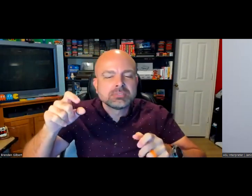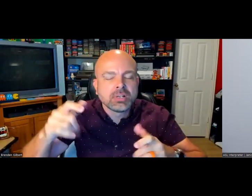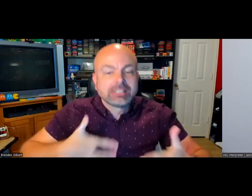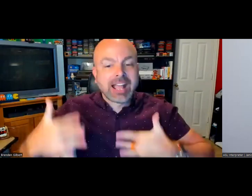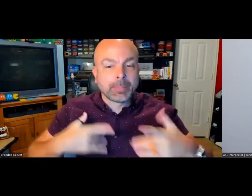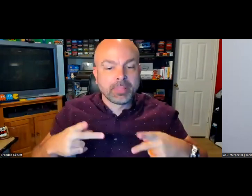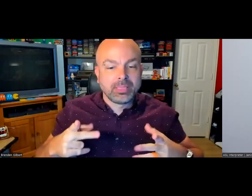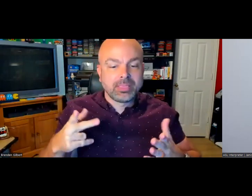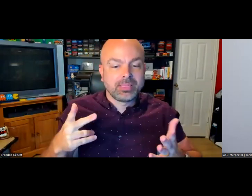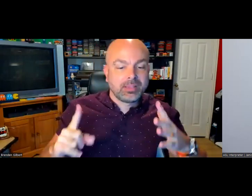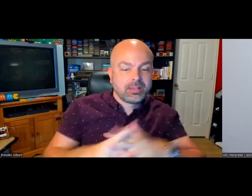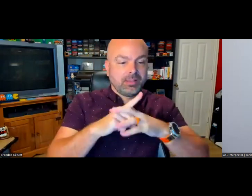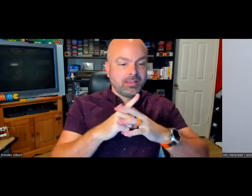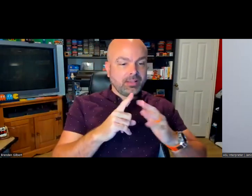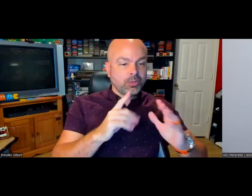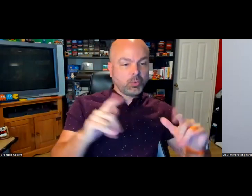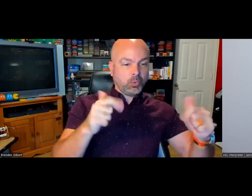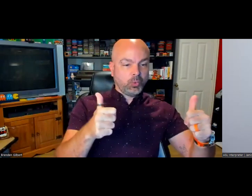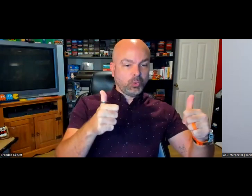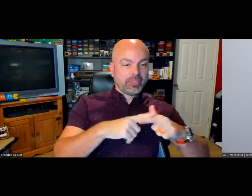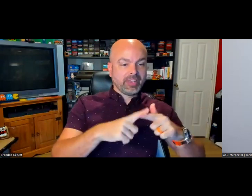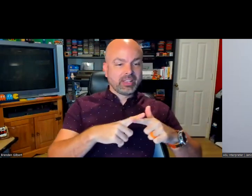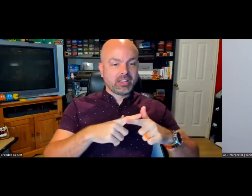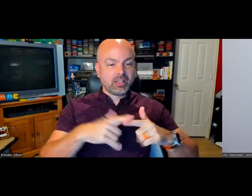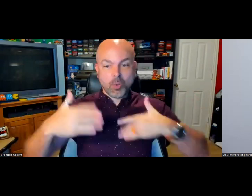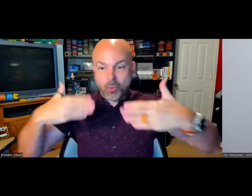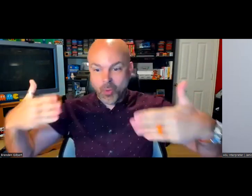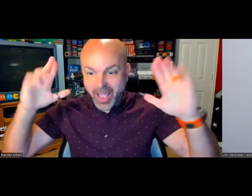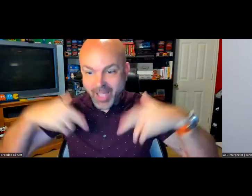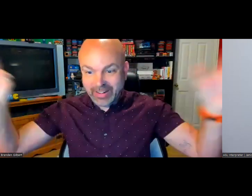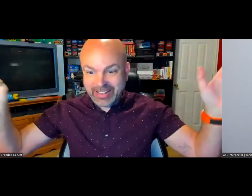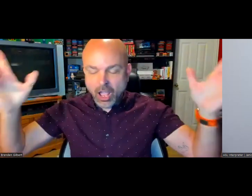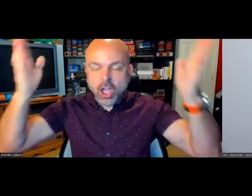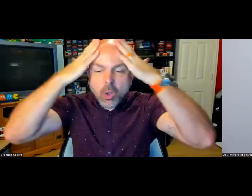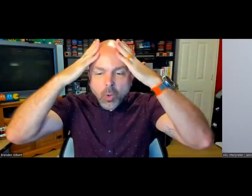so common for people to design something and get to the end and then think it needs to be accessible and try to go back